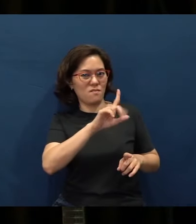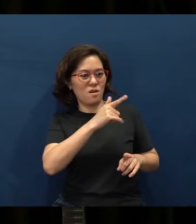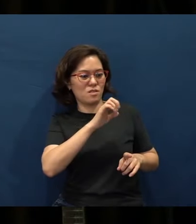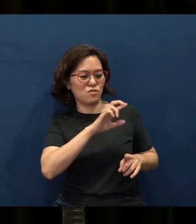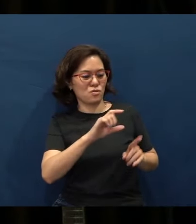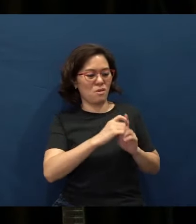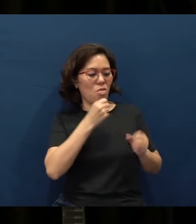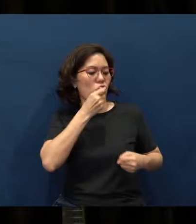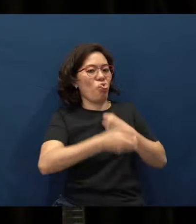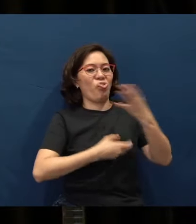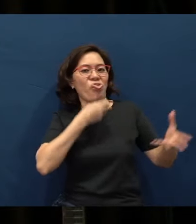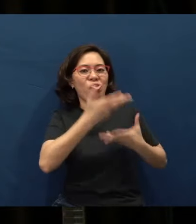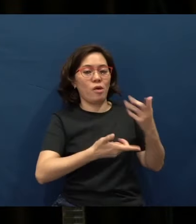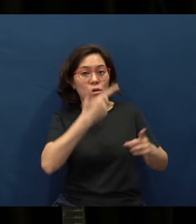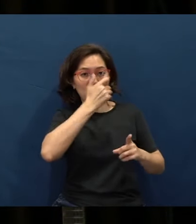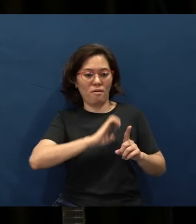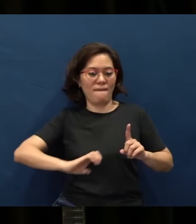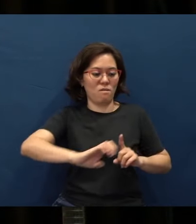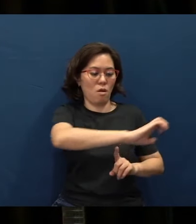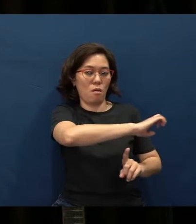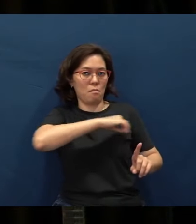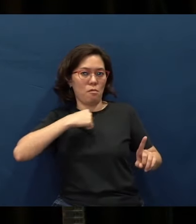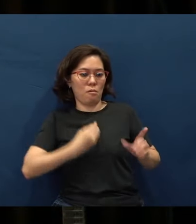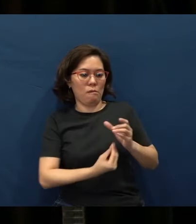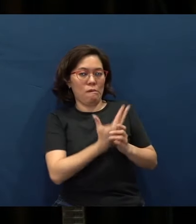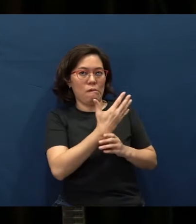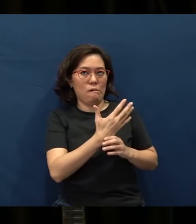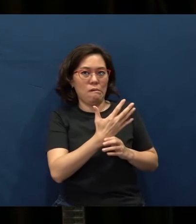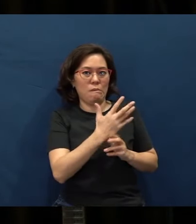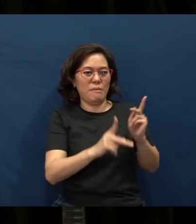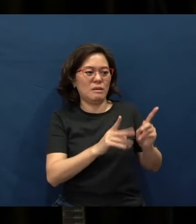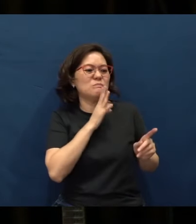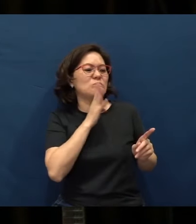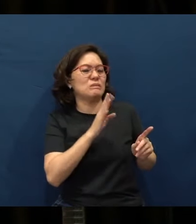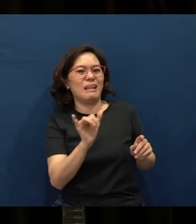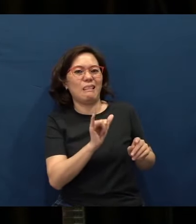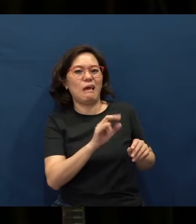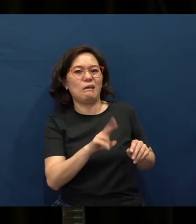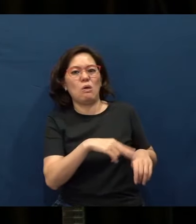And that's because of the environment I grew up in. Everybody was speaking those, like (it was) normal language.